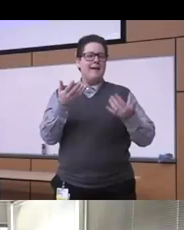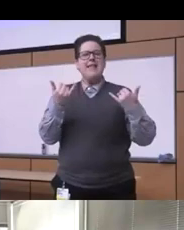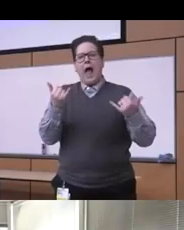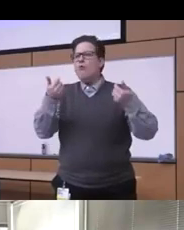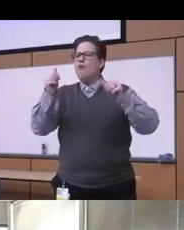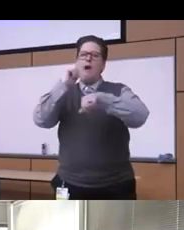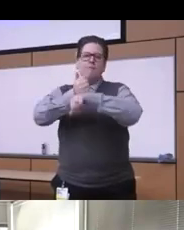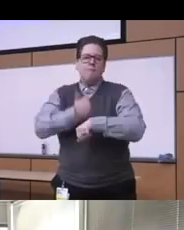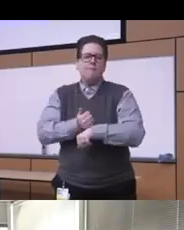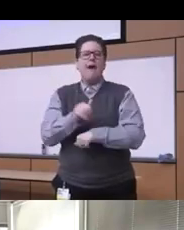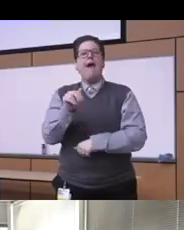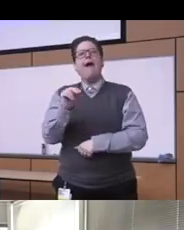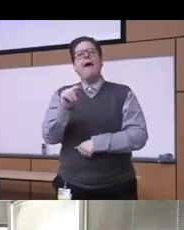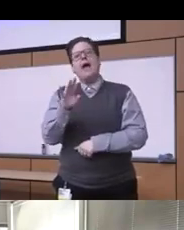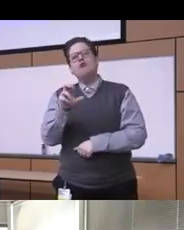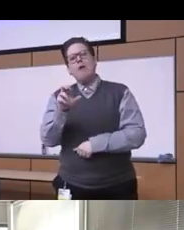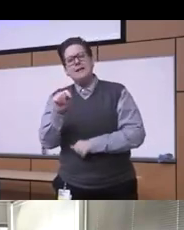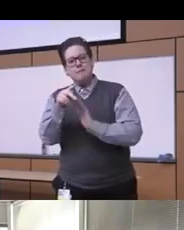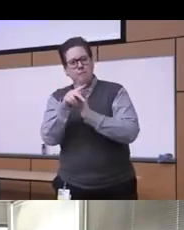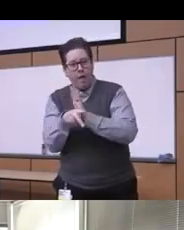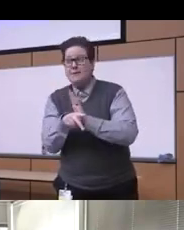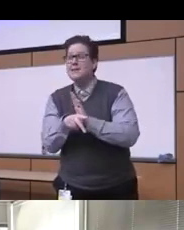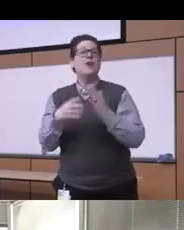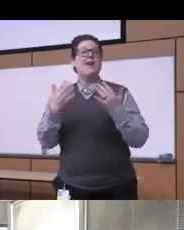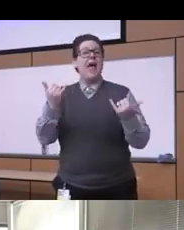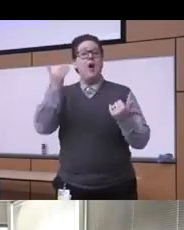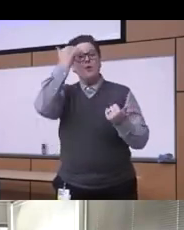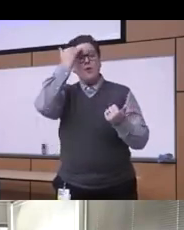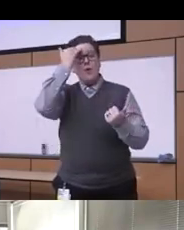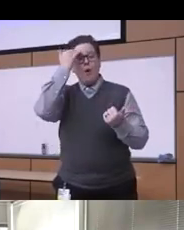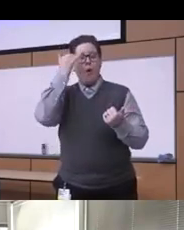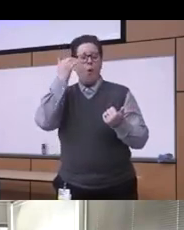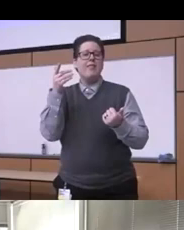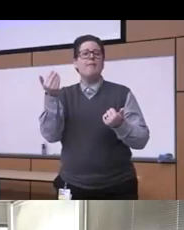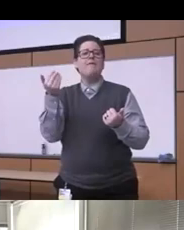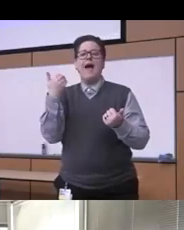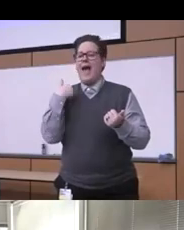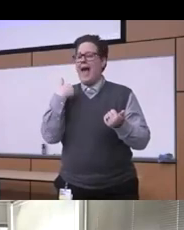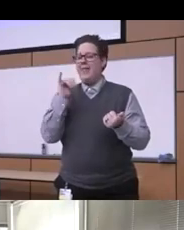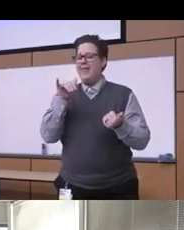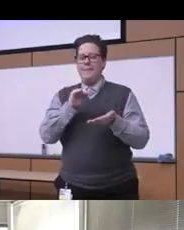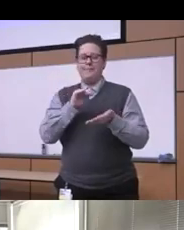recently there was a total removal of the of the waiver you know the uh uh you know for prescribing